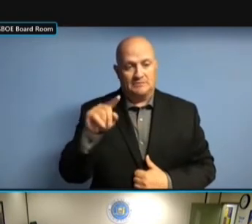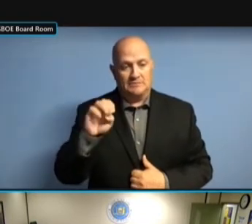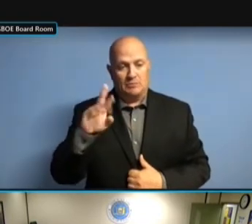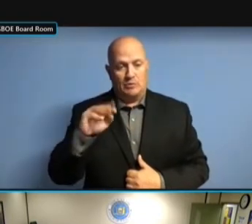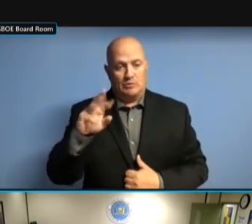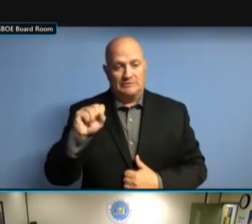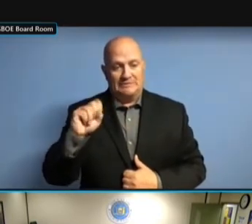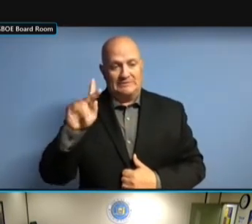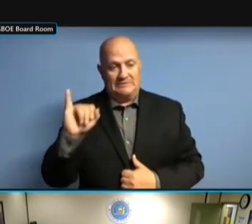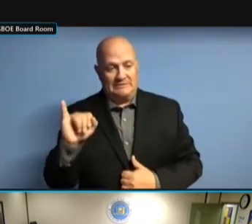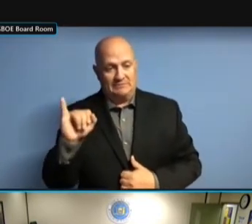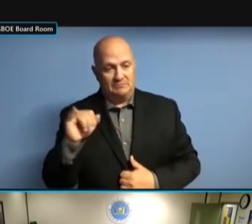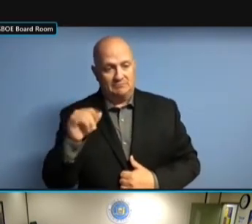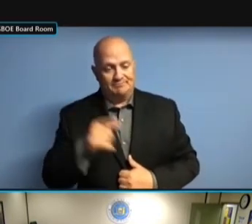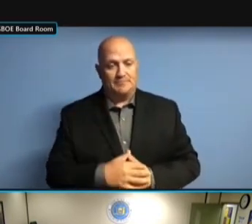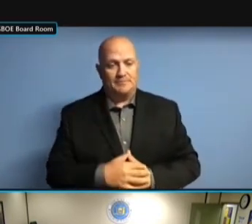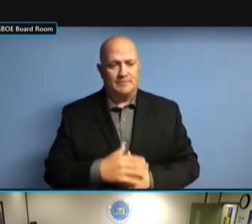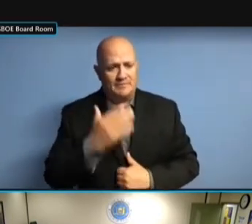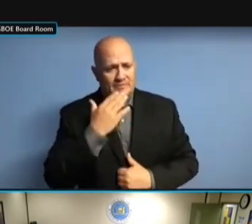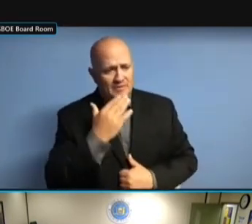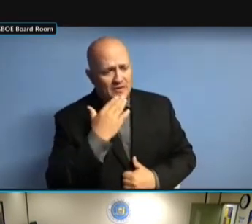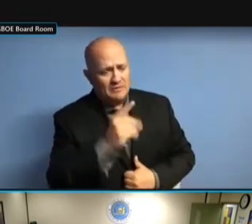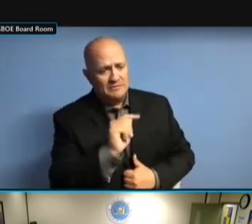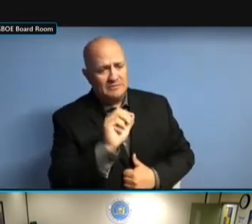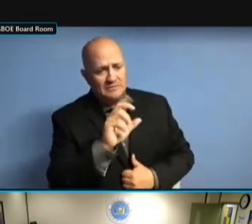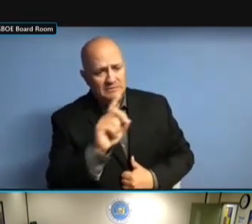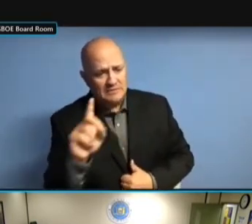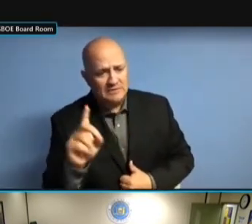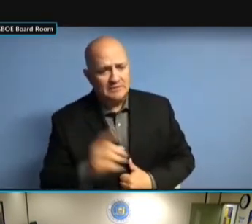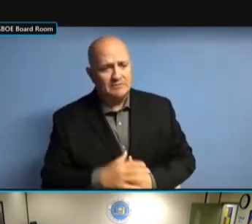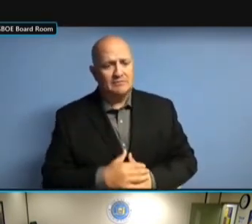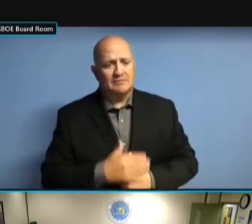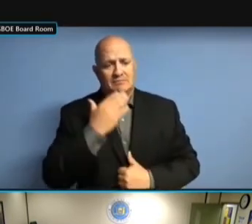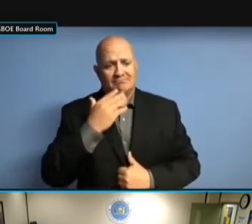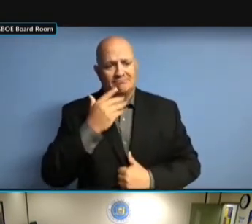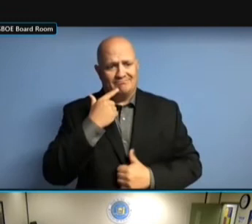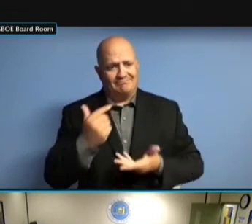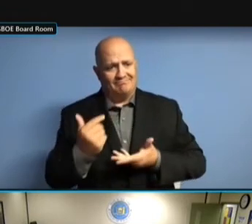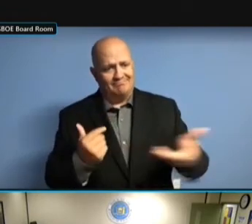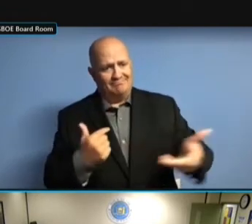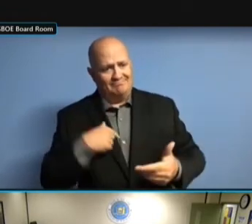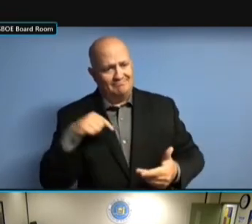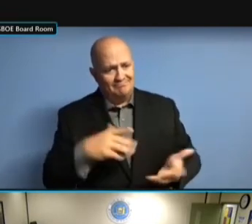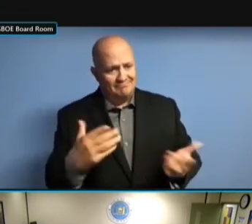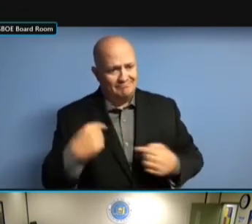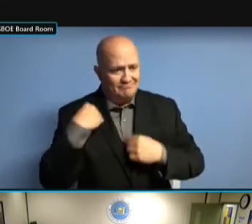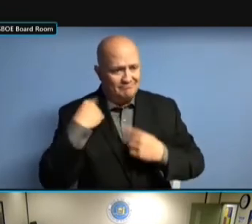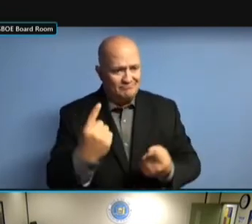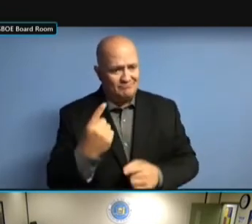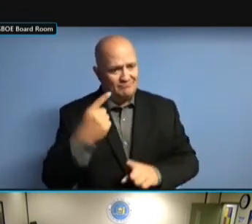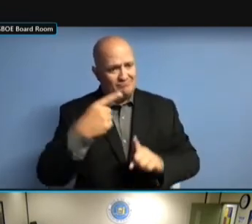AND IT'S BEEN A GREAT EXPERIENCE THUS FAR. THUS FAR. THUS FAR. WE THUS FAR. WE HAVE THUS FAR. WE HAVE DONE THUS FAR. WE HAVE DONE A THUS FAR. WE HAVE DONE A LOT THUS FAR. WE HAVE DONE A LOT TO THUS FAR. WE HAVE DONE A LOT TO SET THUS FAR. WE HAVE DONE A LOT TO SET UP WE HAVE DONE A LOT TO SET UP WE HAVE DONE A LOT TO SET UP CADENCE WE HAVE DONE A LOT TO SET UP CADENCE FOR WE HAVE DONE A LOT TO SET UP CADENCE FOR MEETINGS WE HAVE DONE A LOT TO SET UP CADENCE FOR MEETINGS WITH WE HAVE DONE A LOT TO SET UP CADENCE FOR MEETINGS WITH THE CADENCE FOR MEETINGS WITH THE CADENCE FOR MEETINGS WITH THE DEPARTMENT CADENCE FOR MEETINGS WITH THE DEPARTMENT OF CADENCE FOR MEETINGS WITH THE DEPARTMENT OF BUDGET, CADENCE FOR MEETINGS WITH THE DEPARTMENT OF BUDGET, MEETINGS DEPARTMENT OF BUDGET, MEETINGS